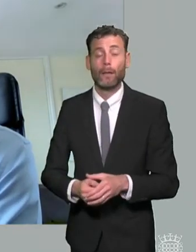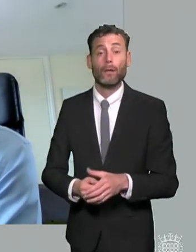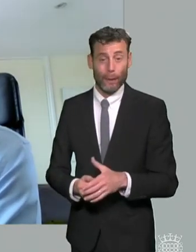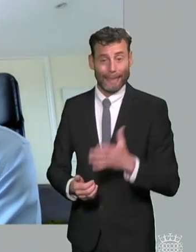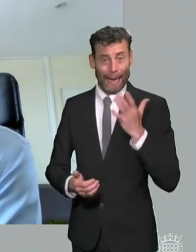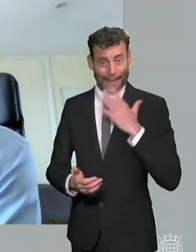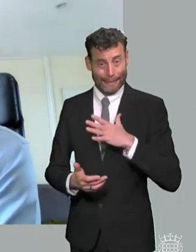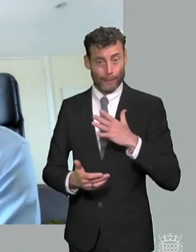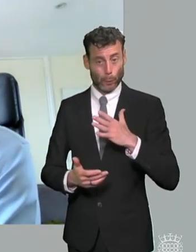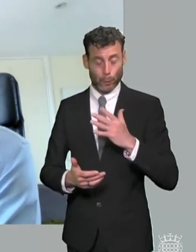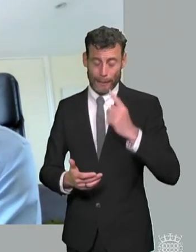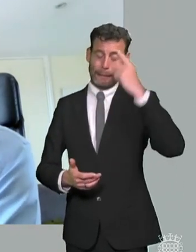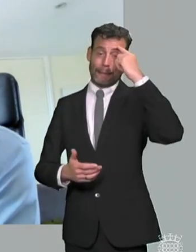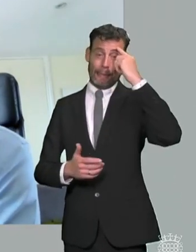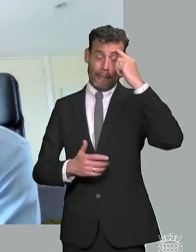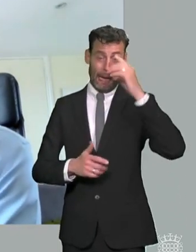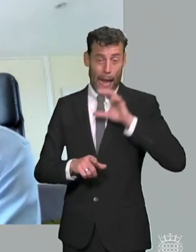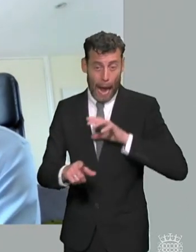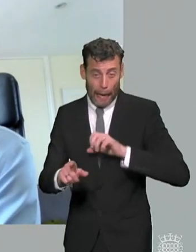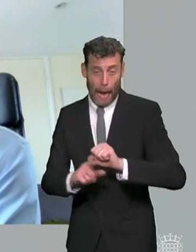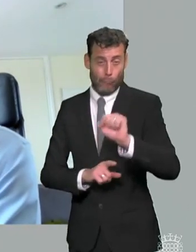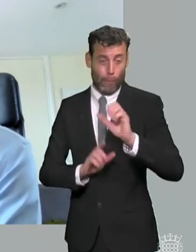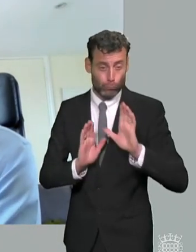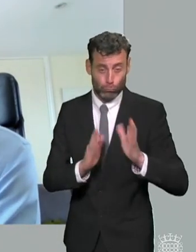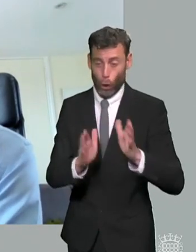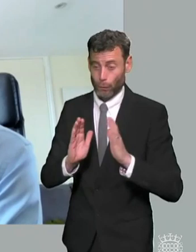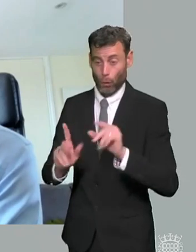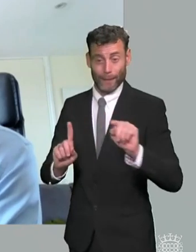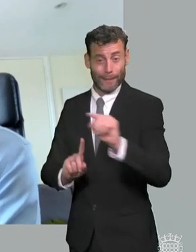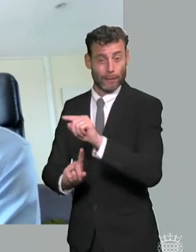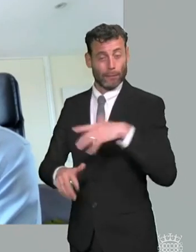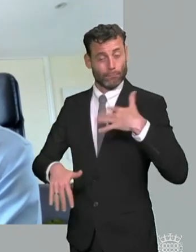seeing a lot of our families are really really struggling so we are nowhere near back to normal